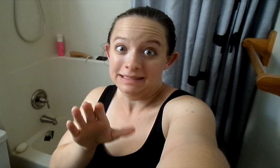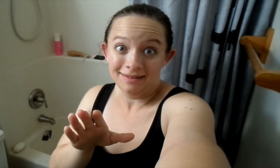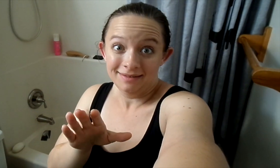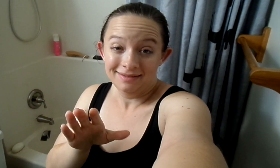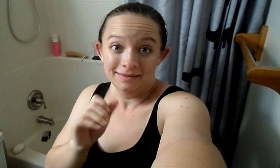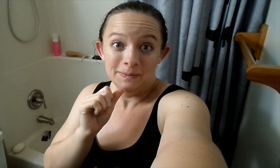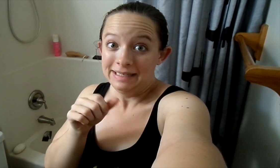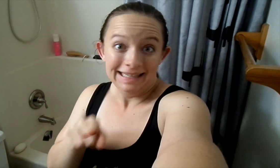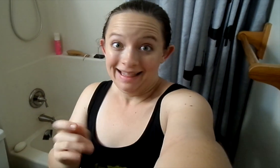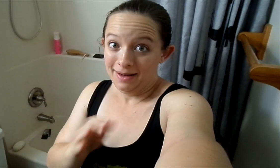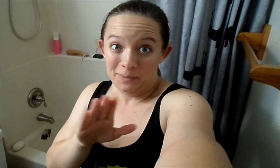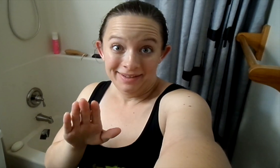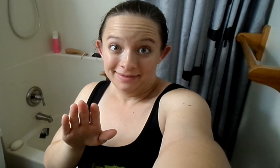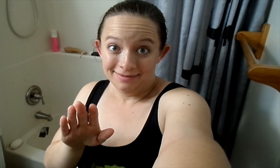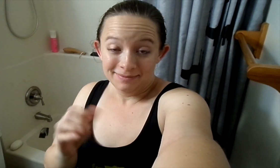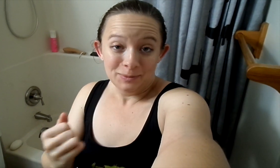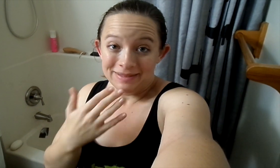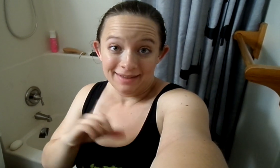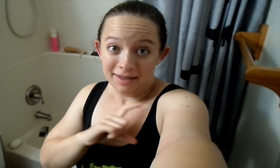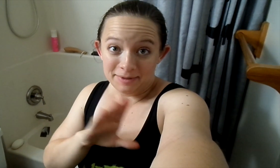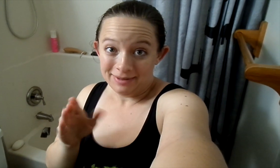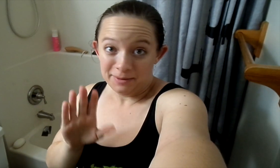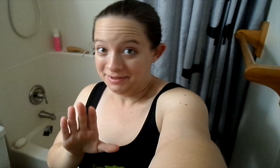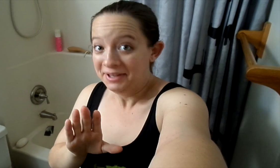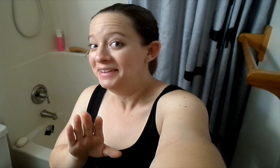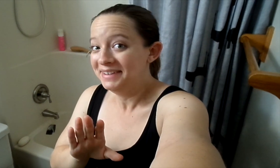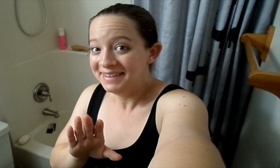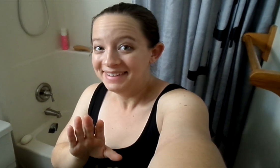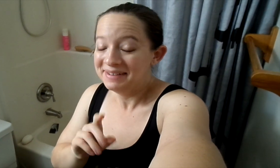But it didn't. We didn't kill anyone. Don't call the cops on us.